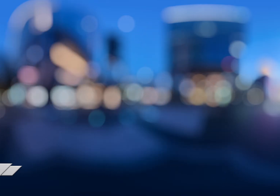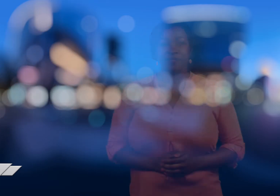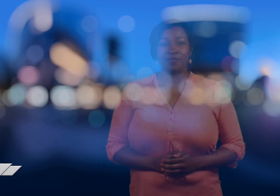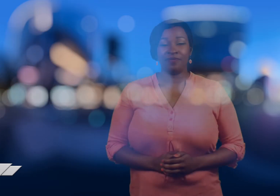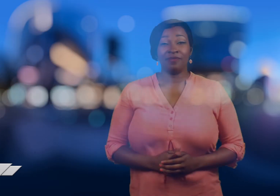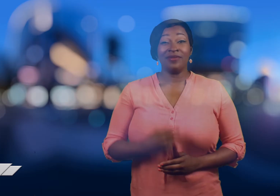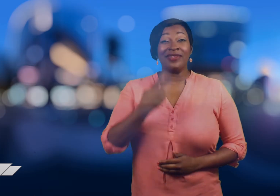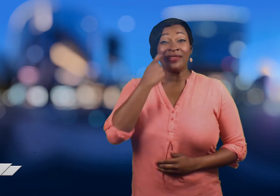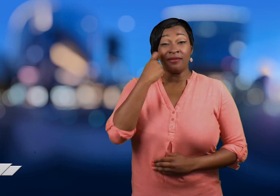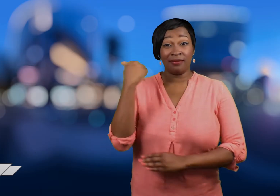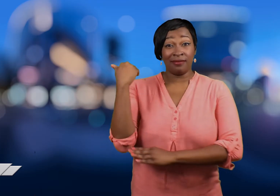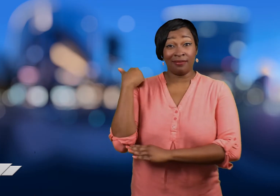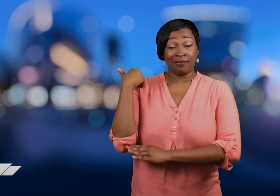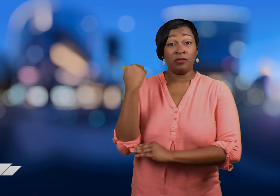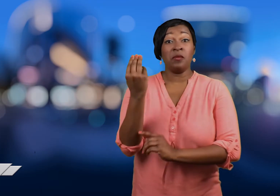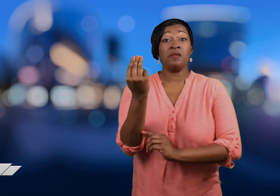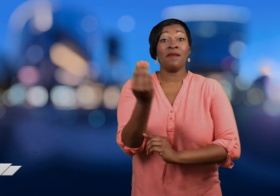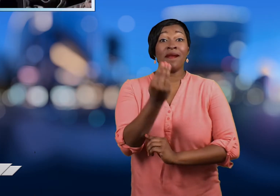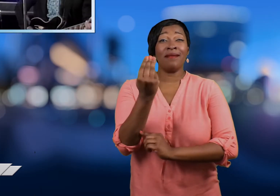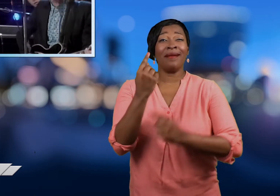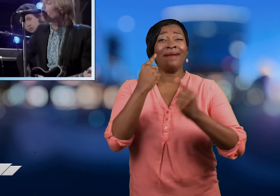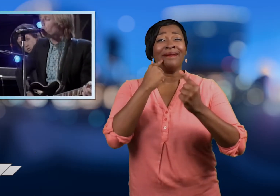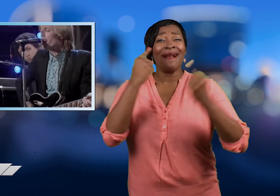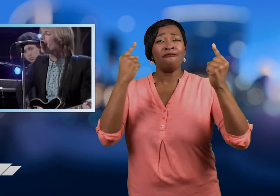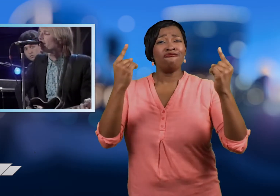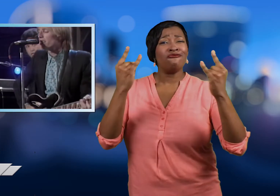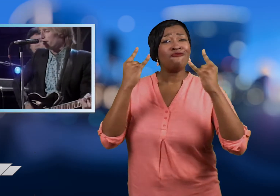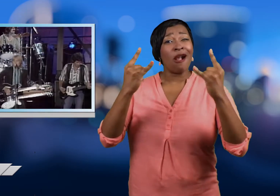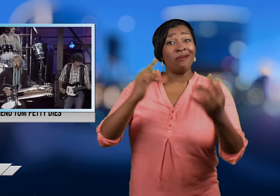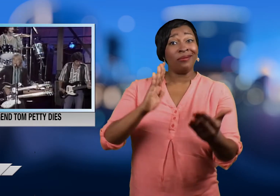On Monday rock legend Tom Petty